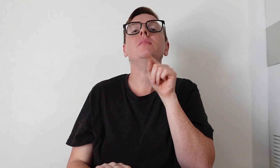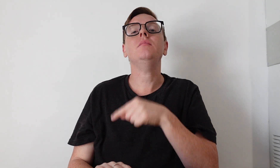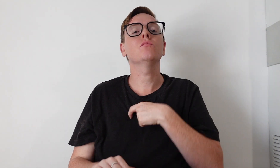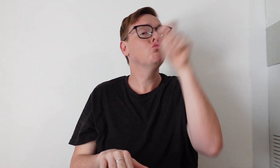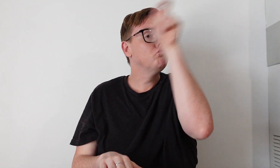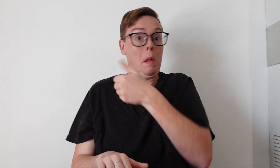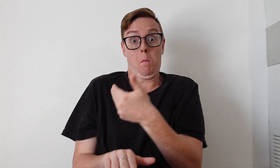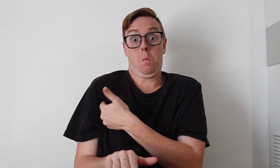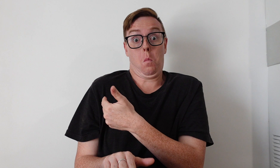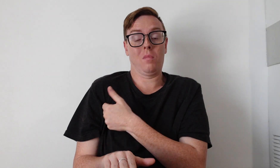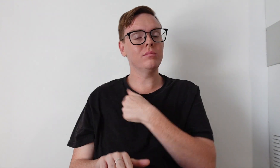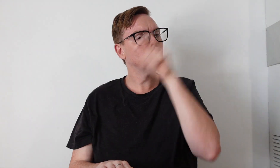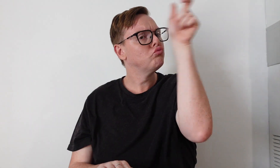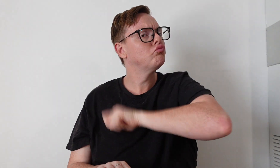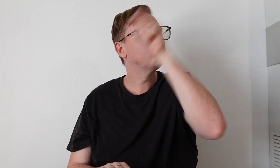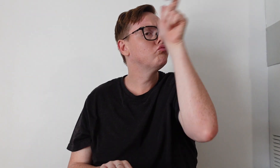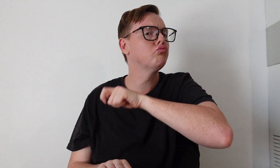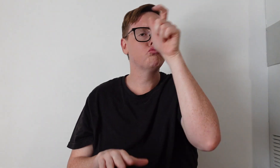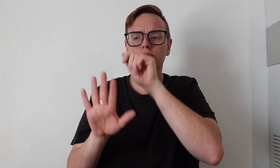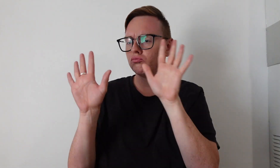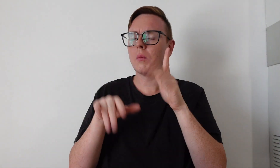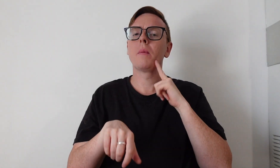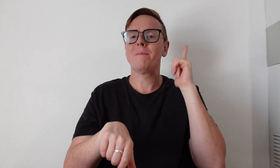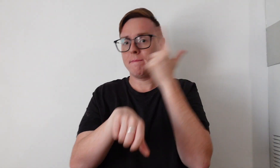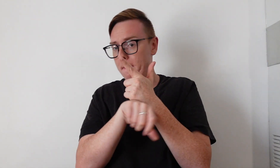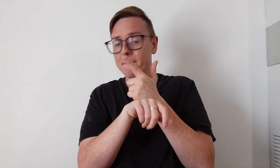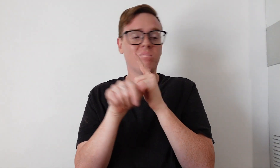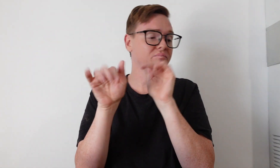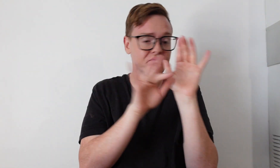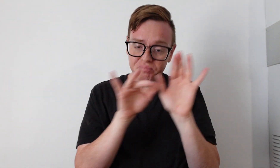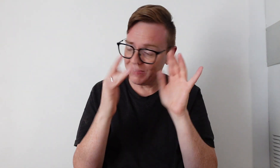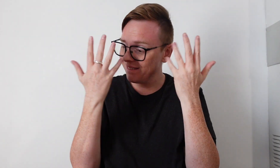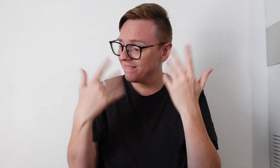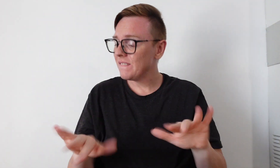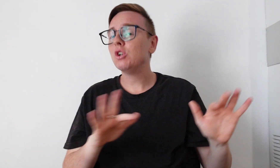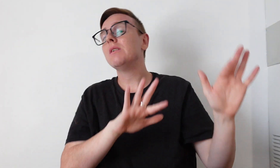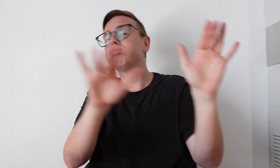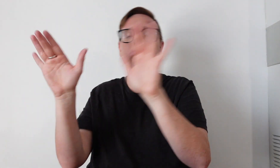that morning I did my hair for filming and it was done.